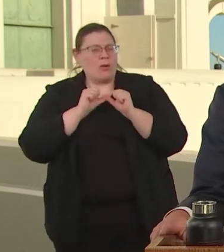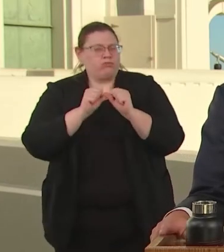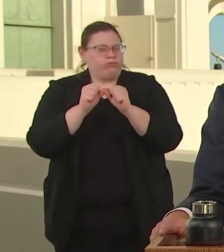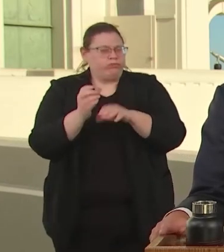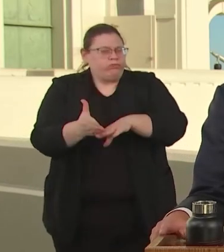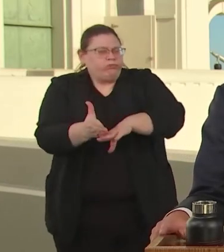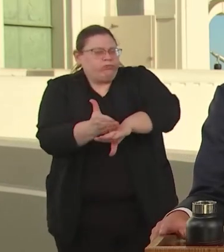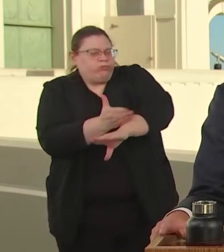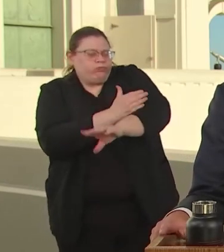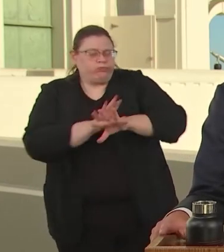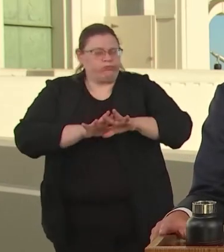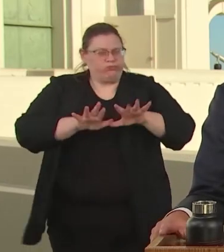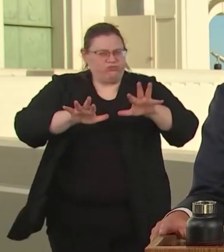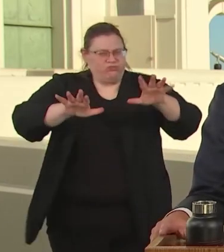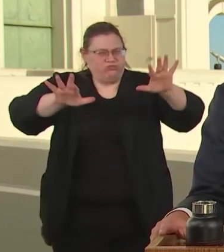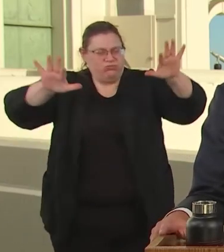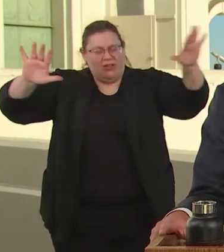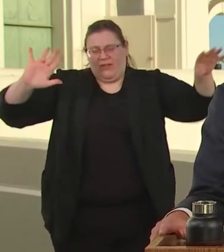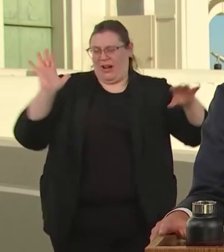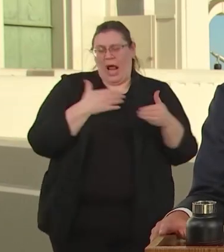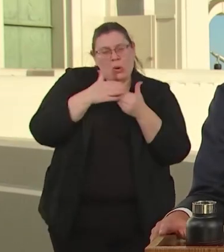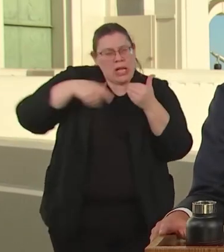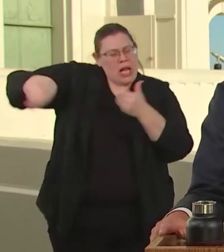NEIGHBORS. SINCE 2013, THE NUMBER OF CITY